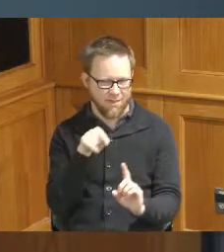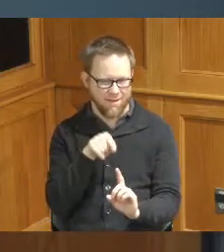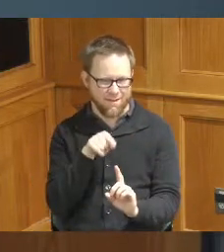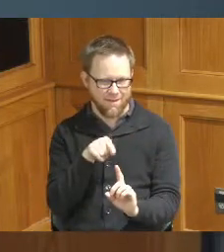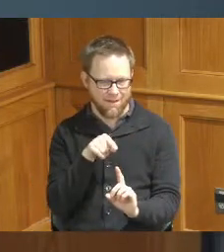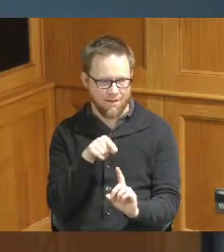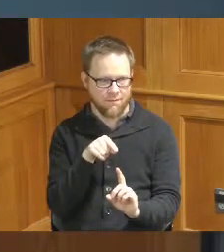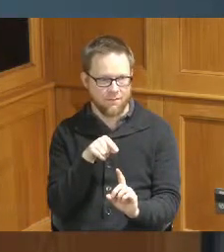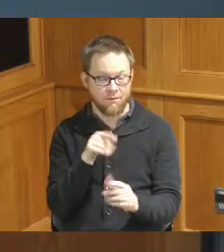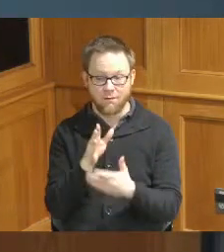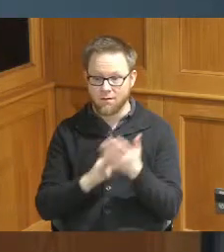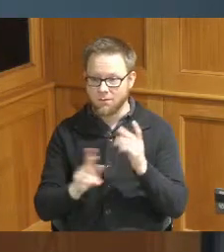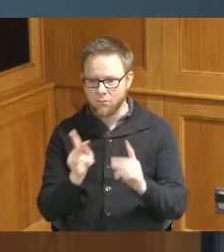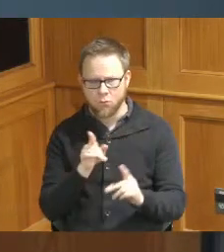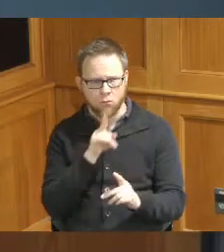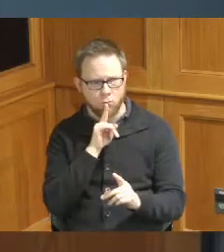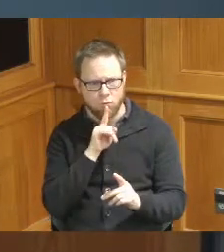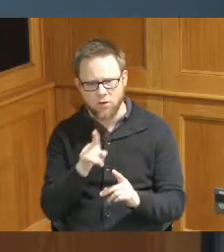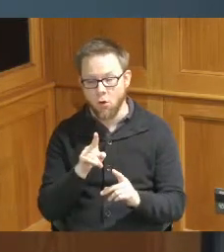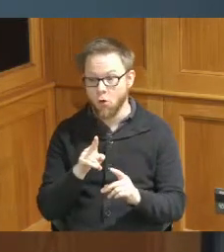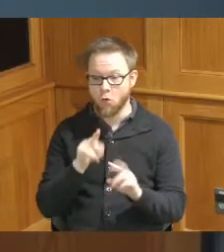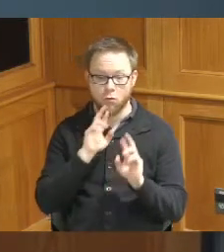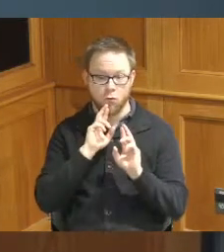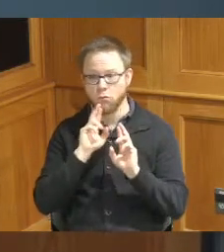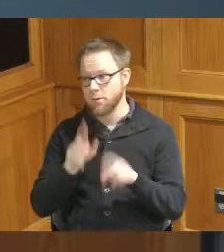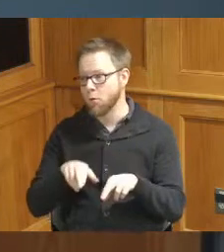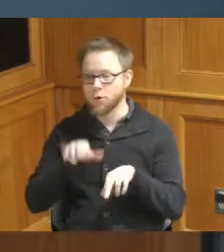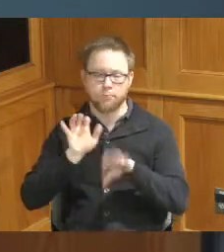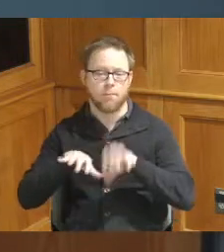some people they're real good with these reports oh man they said they typing in and everything